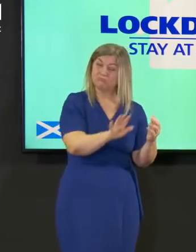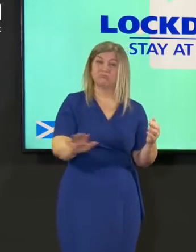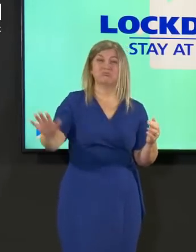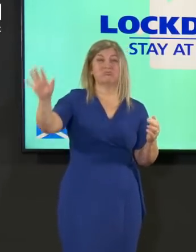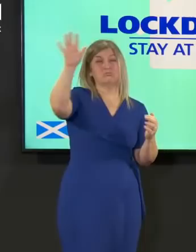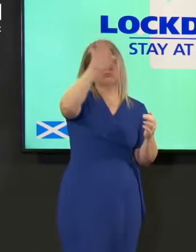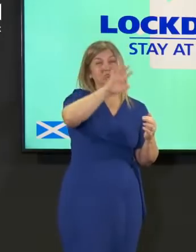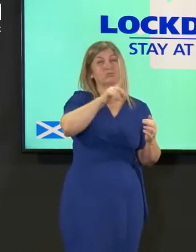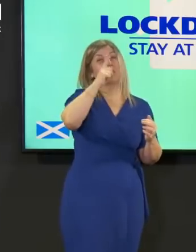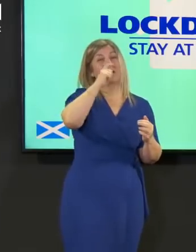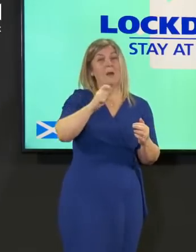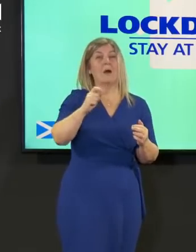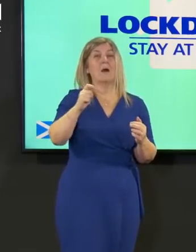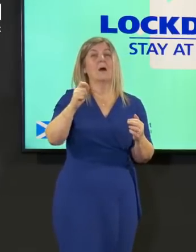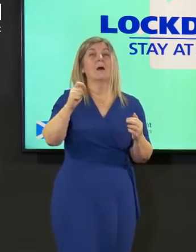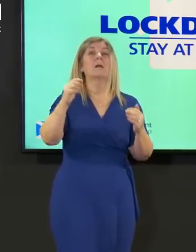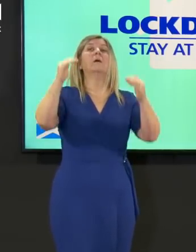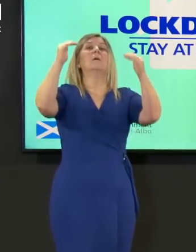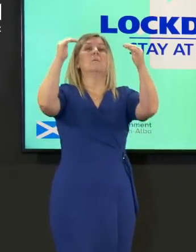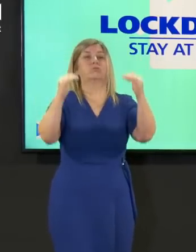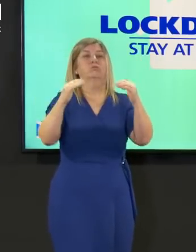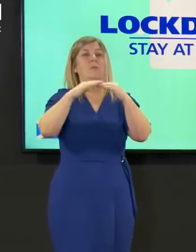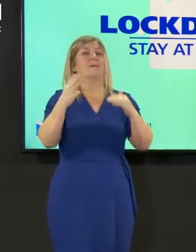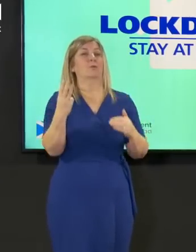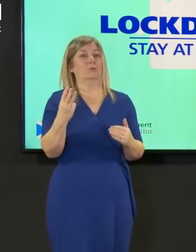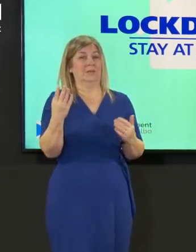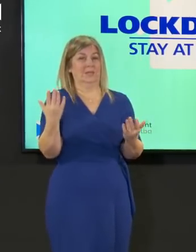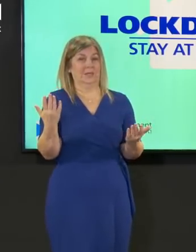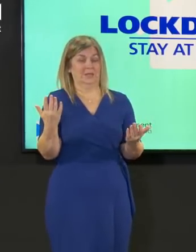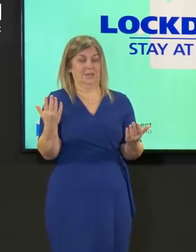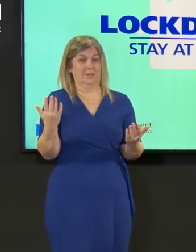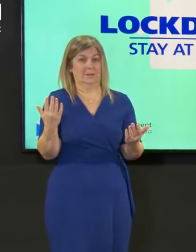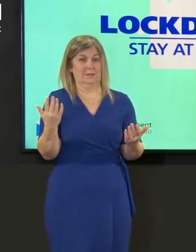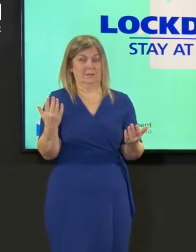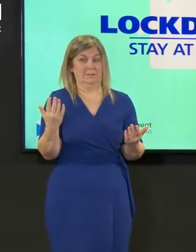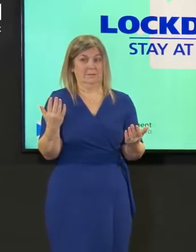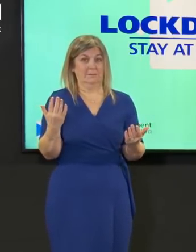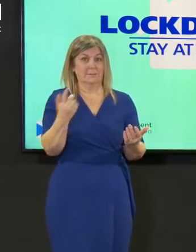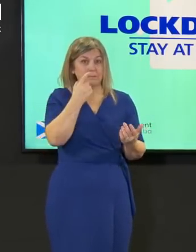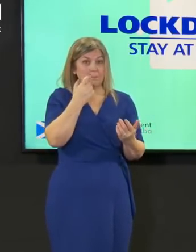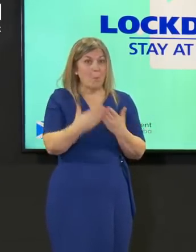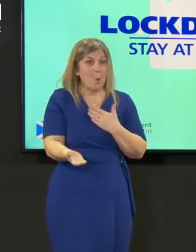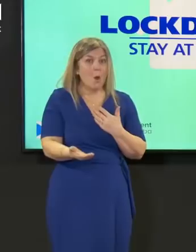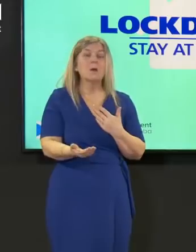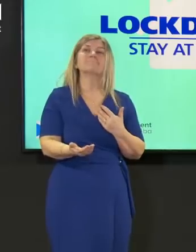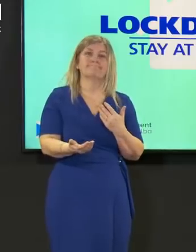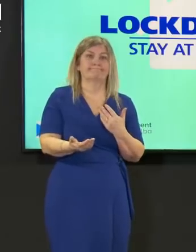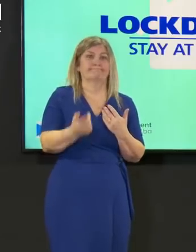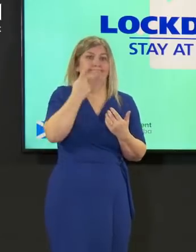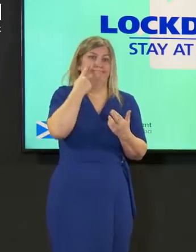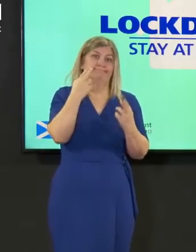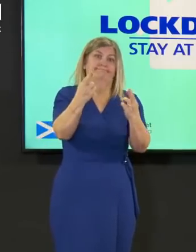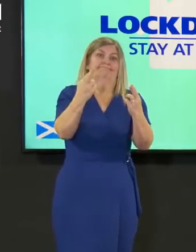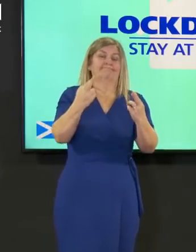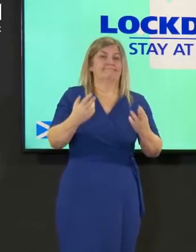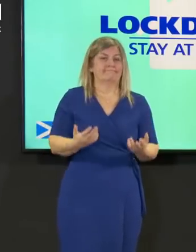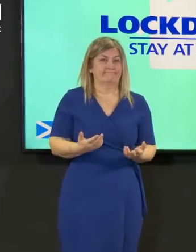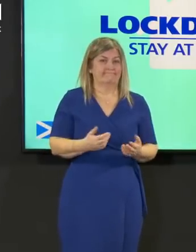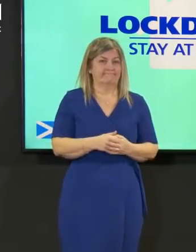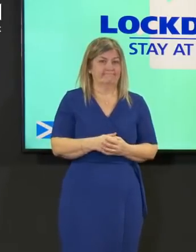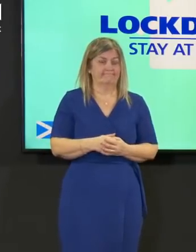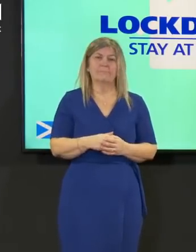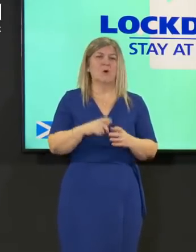to level three could we do more than that we will see now we're not being deliberately obtuse here